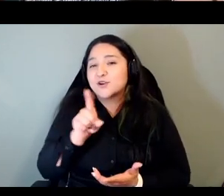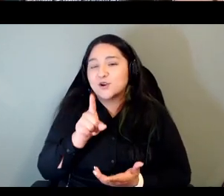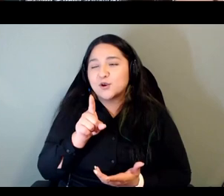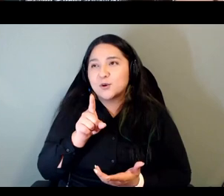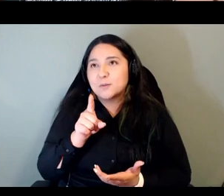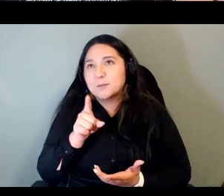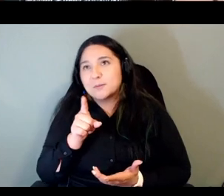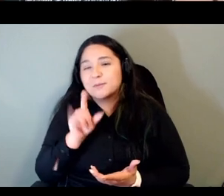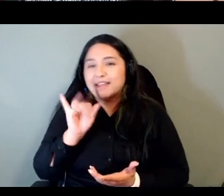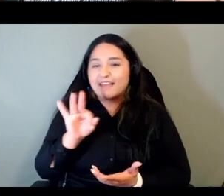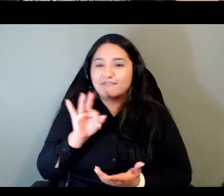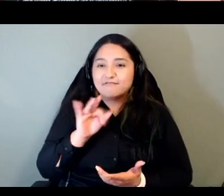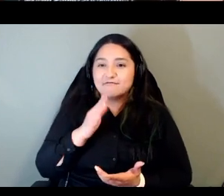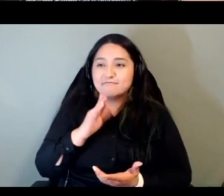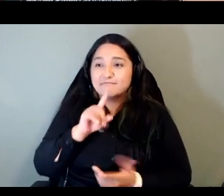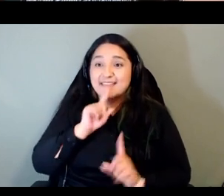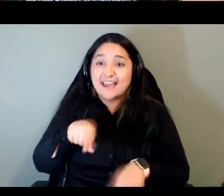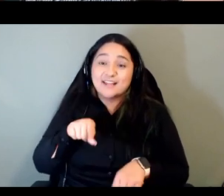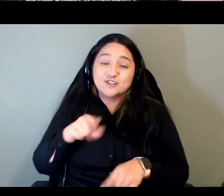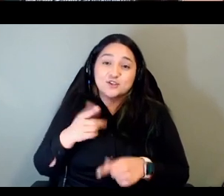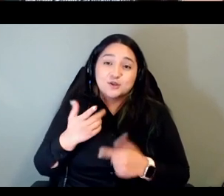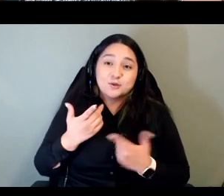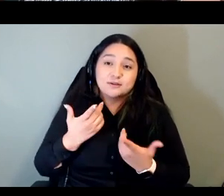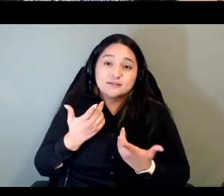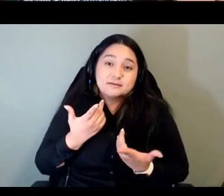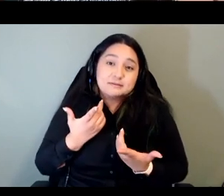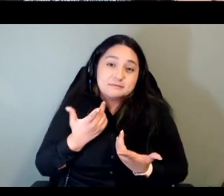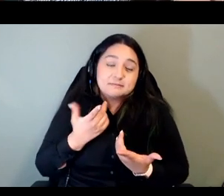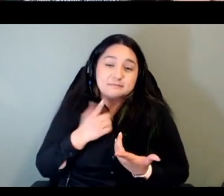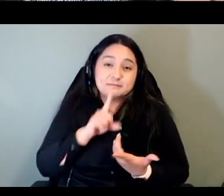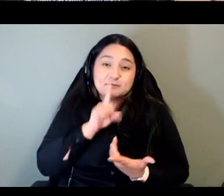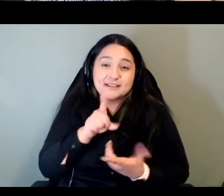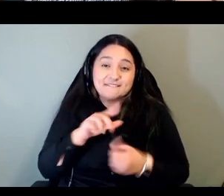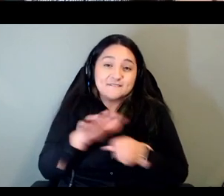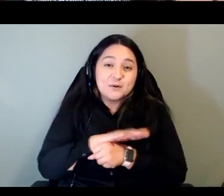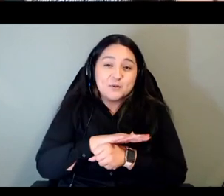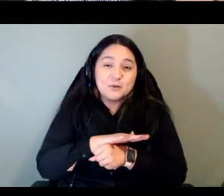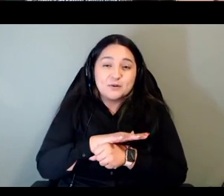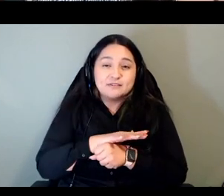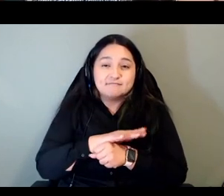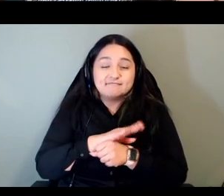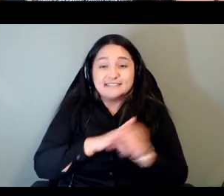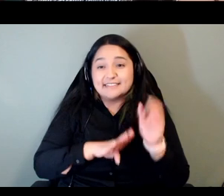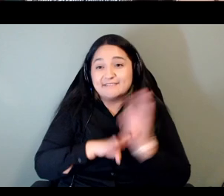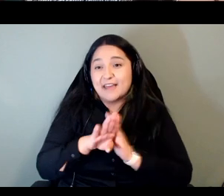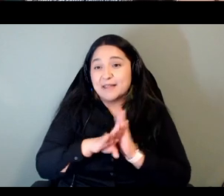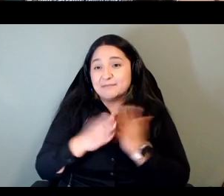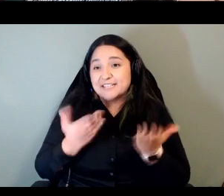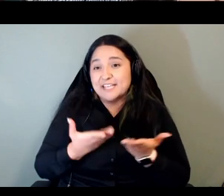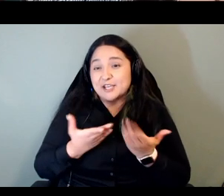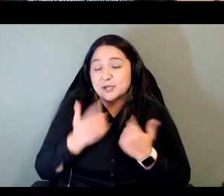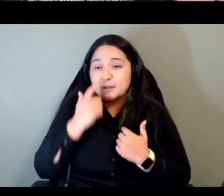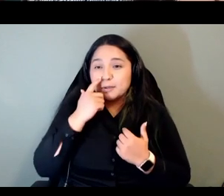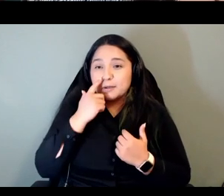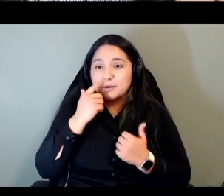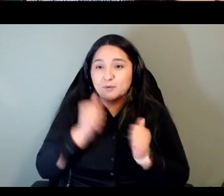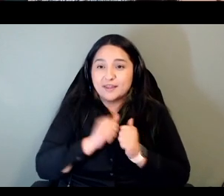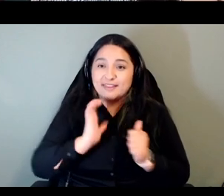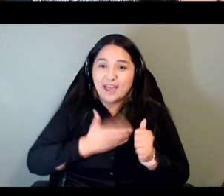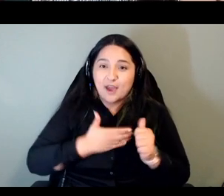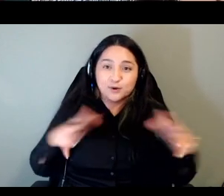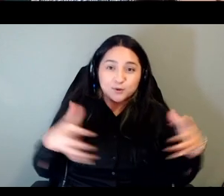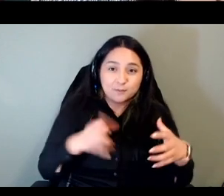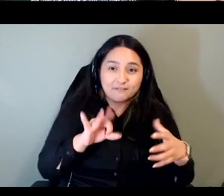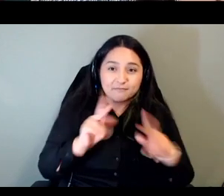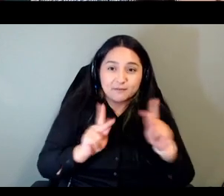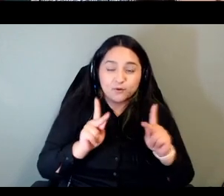developed um you know here in the small group of people that's doing this work but we do